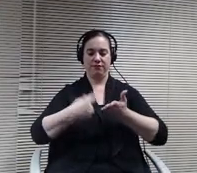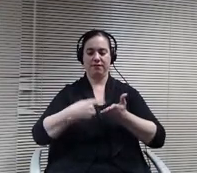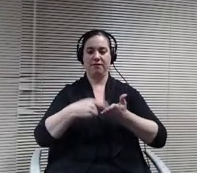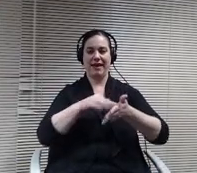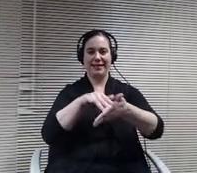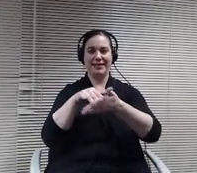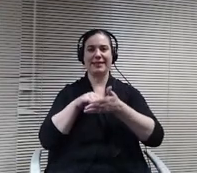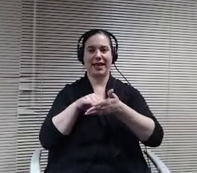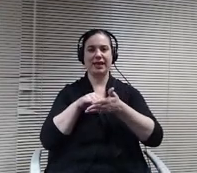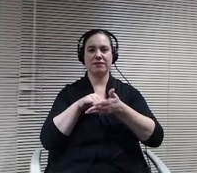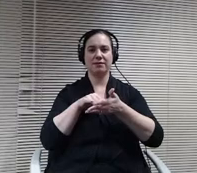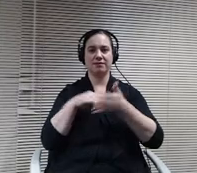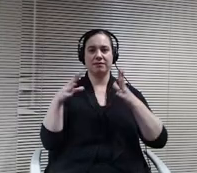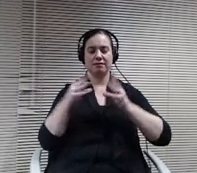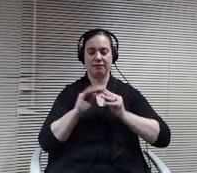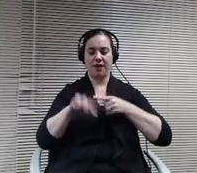We went over the space.